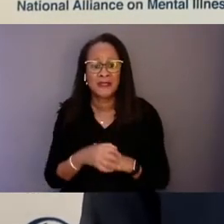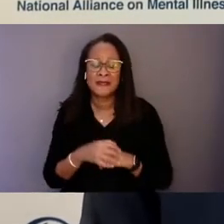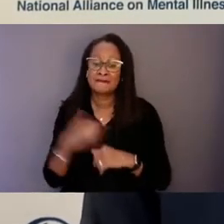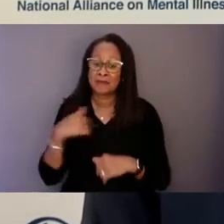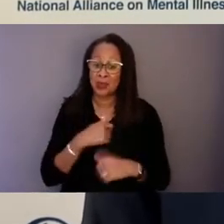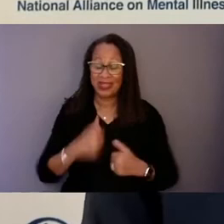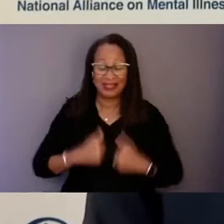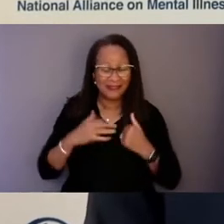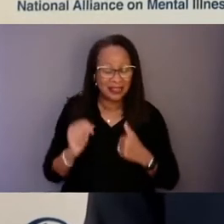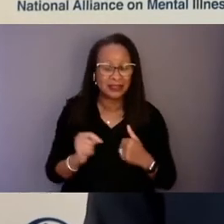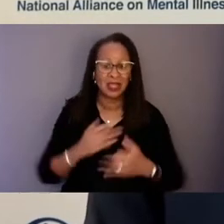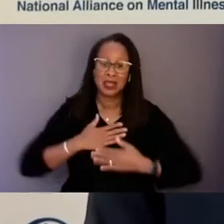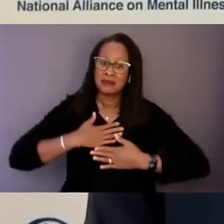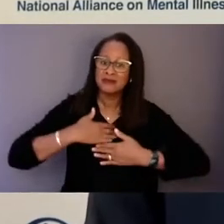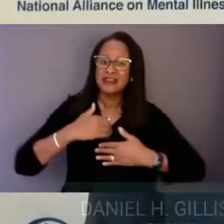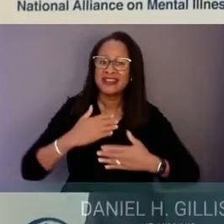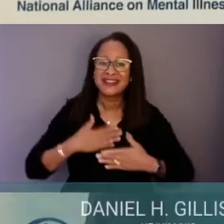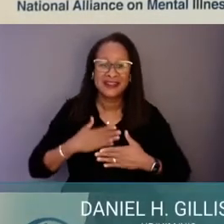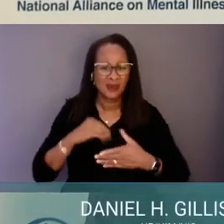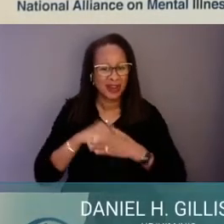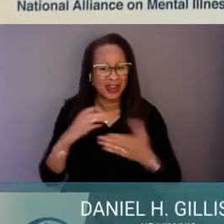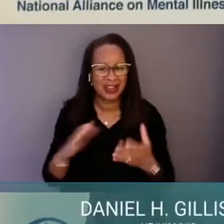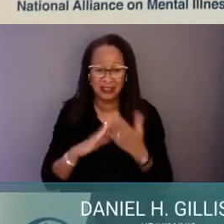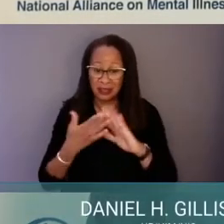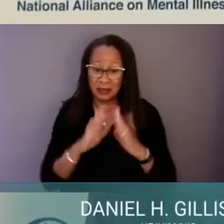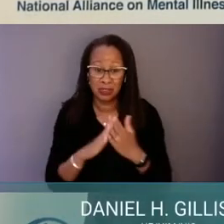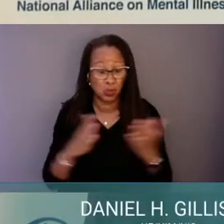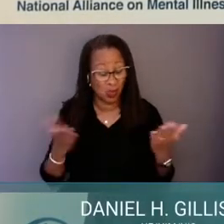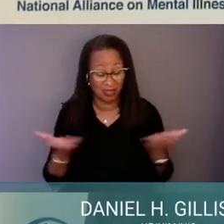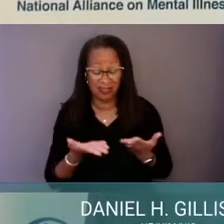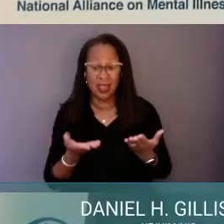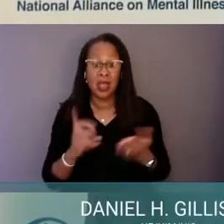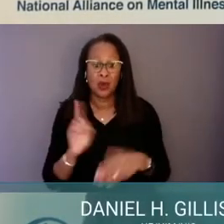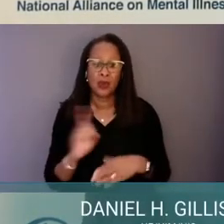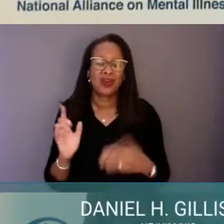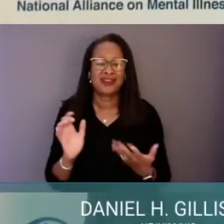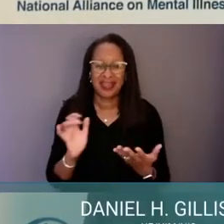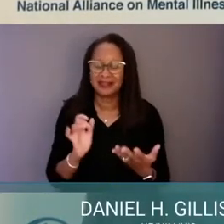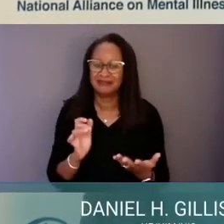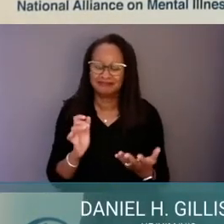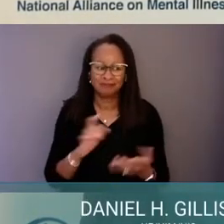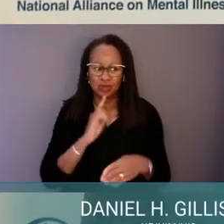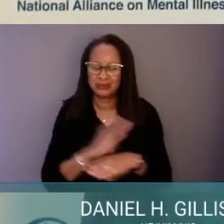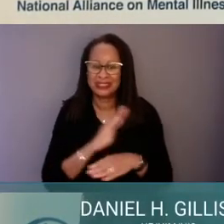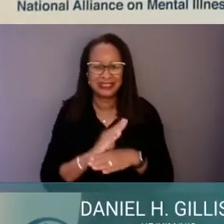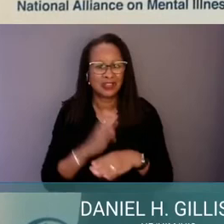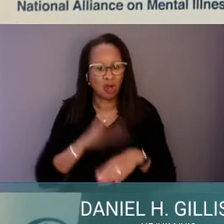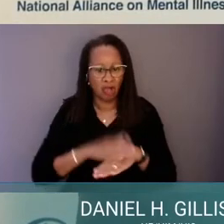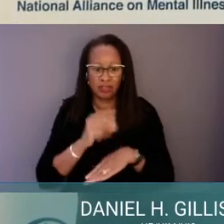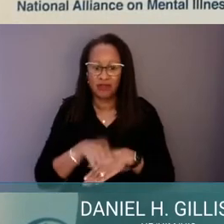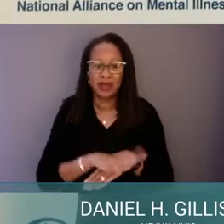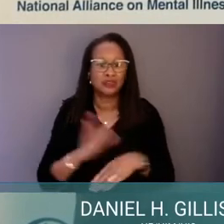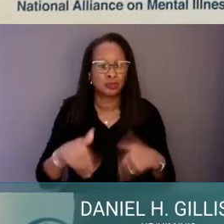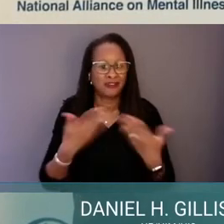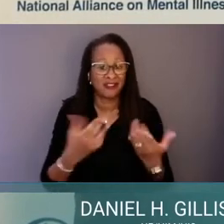We're in the communities and we're where the rubber hits the road in terms of providing the support, so, nothing about us without us.